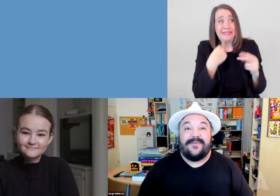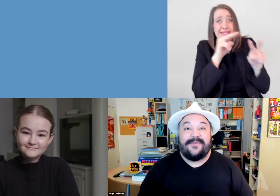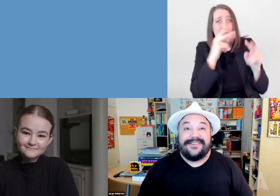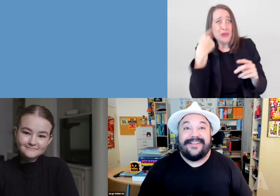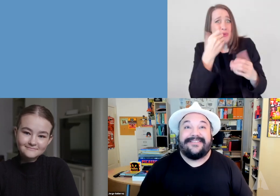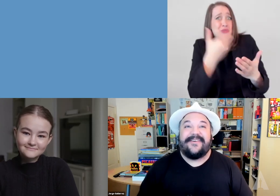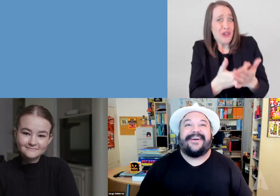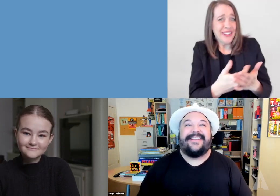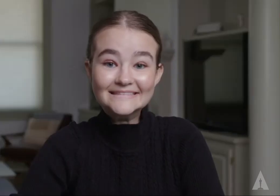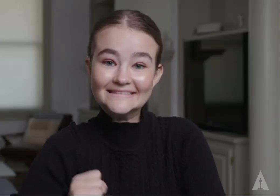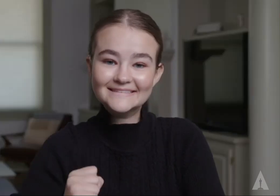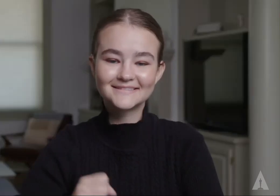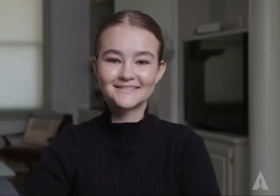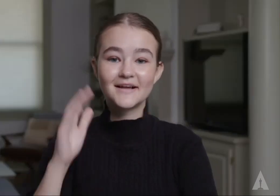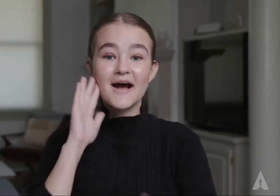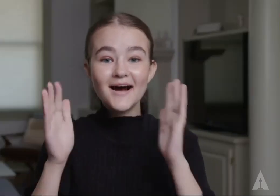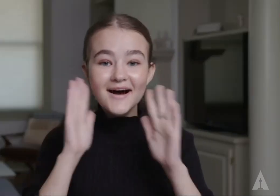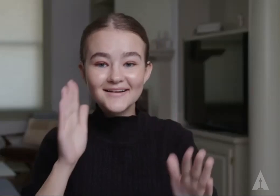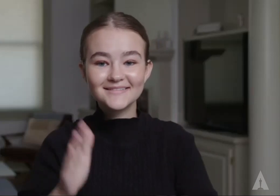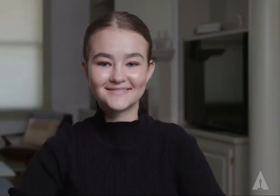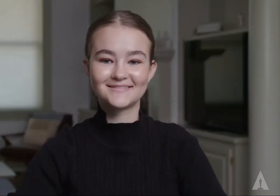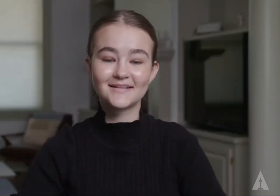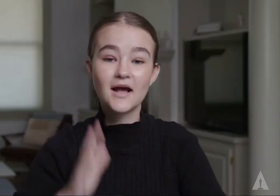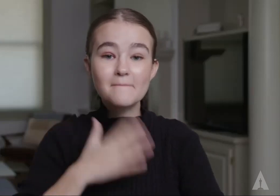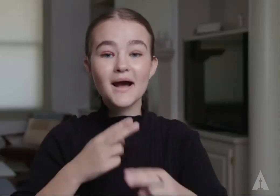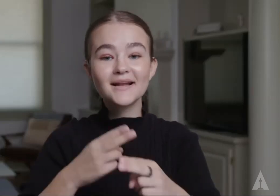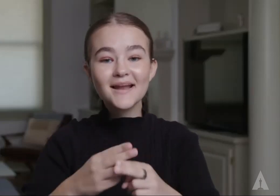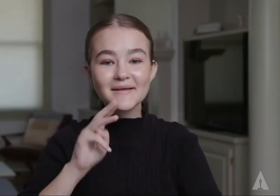II which looks so good. Hi.